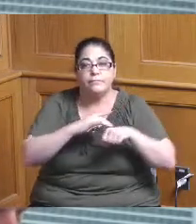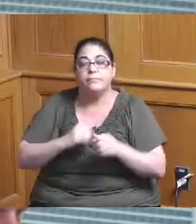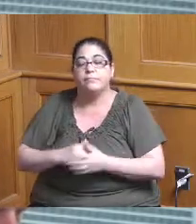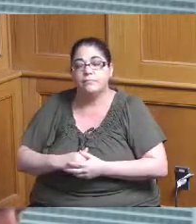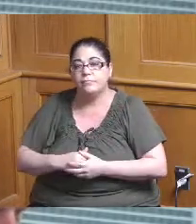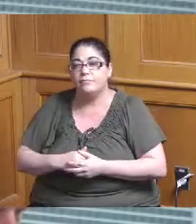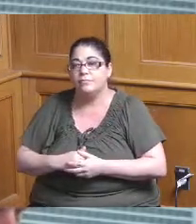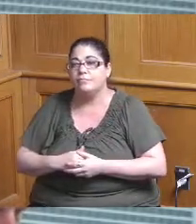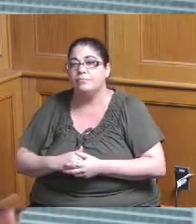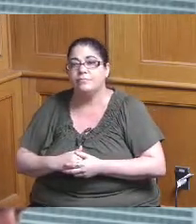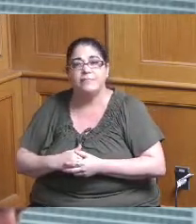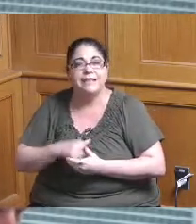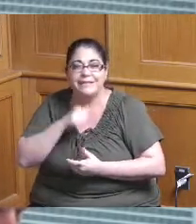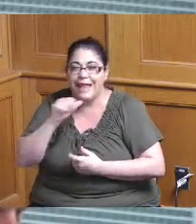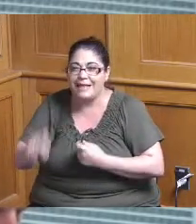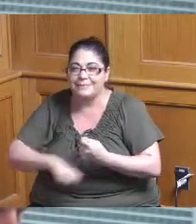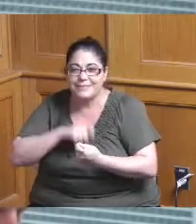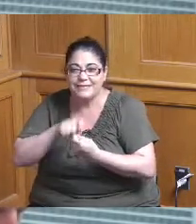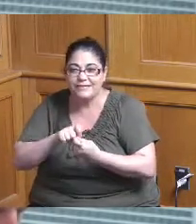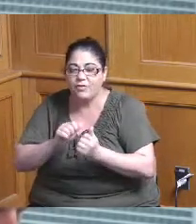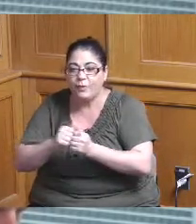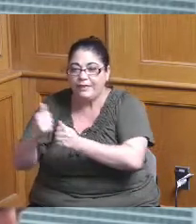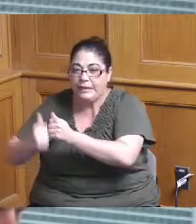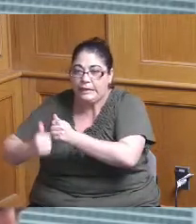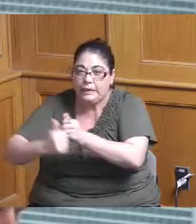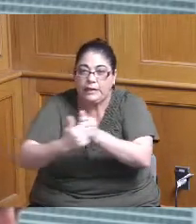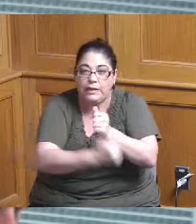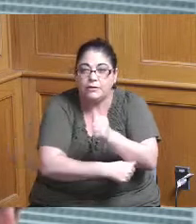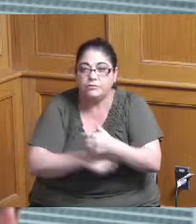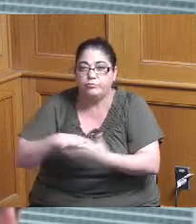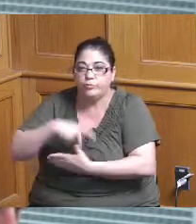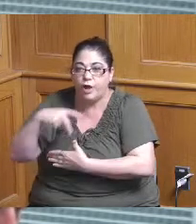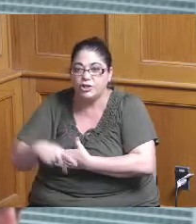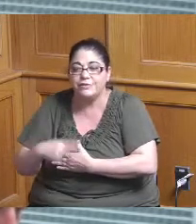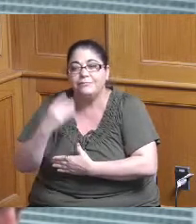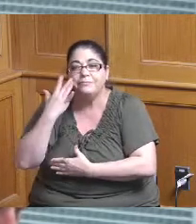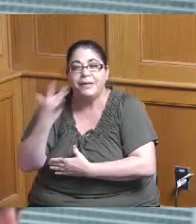really be getting into specifics on projects just in light of the you know the size of the